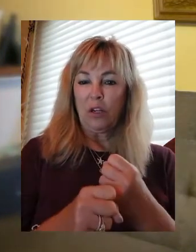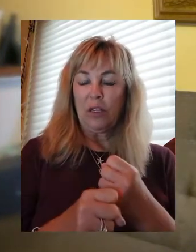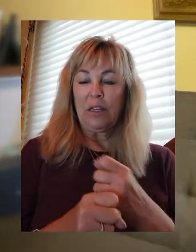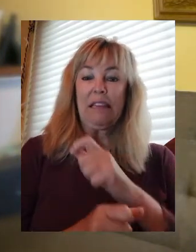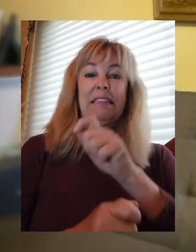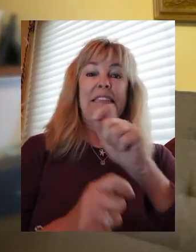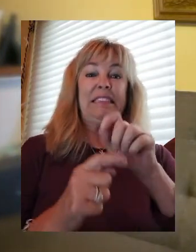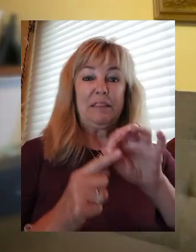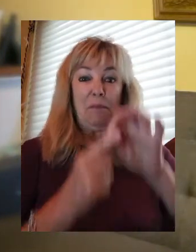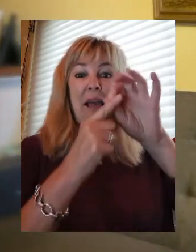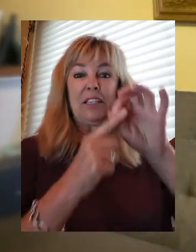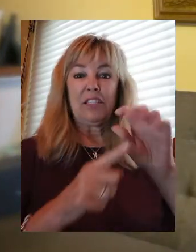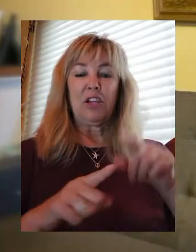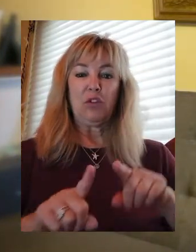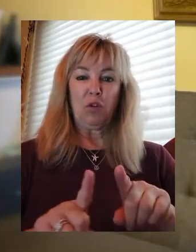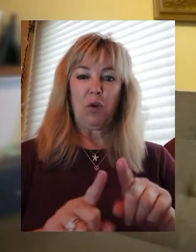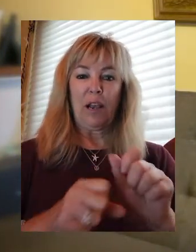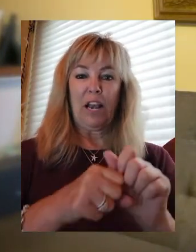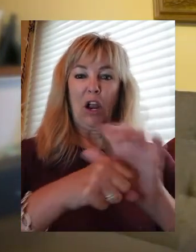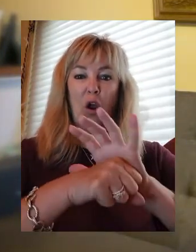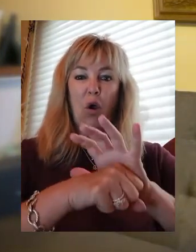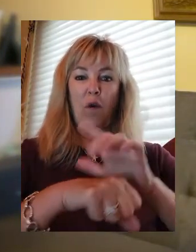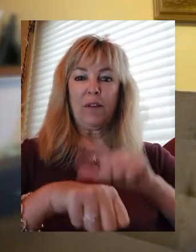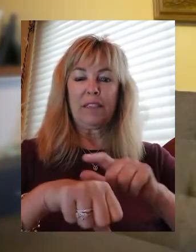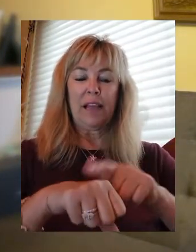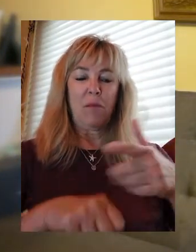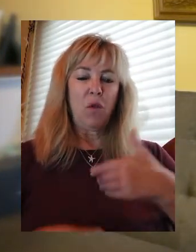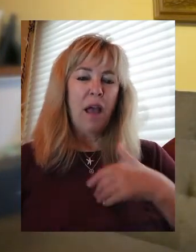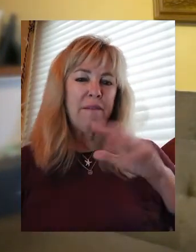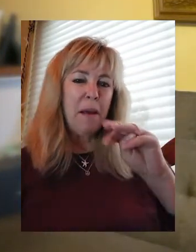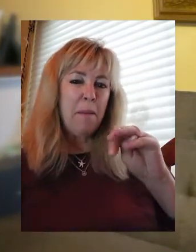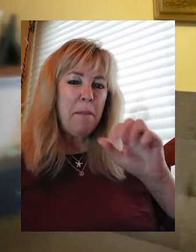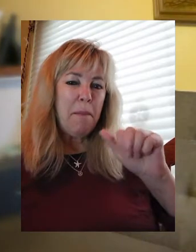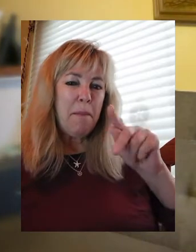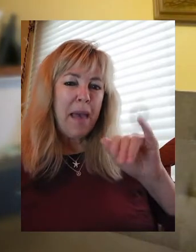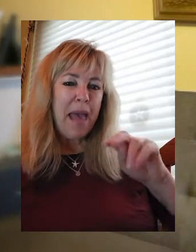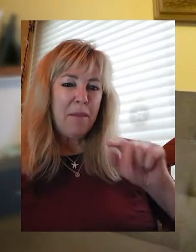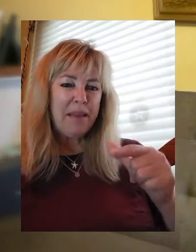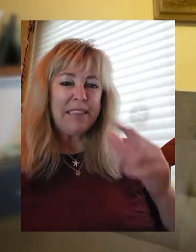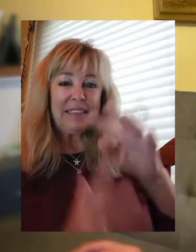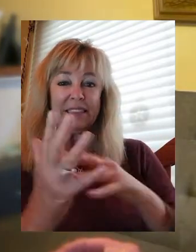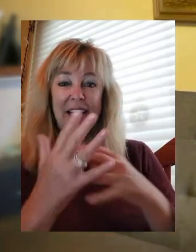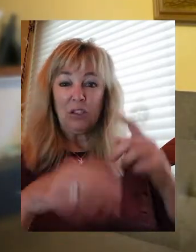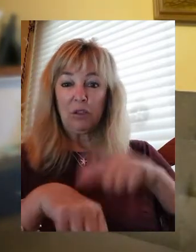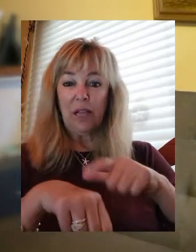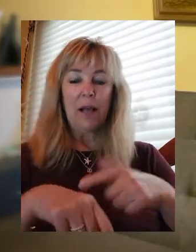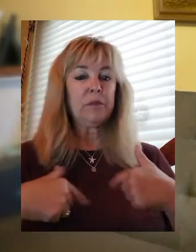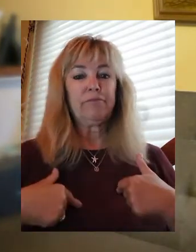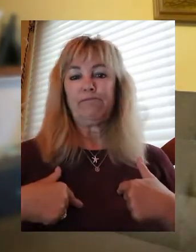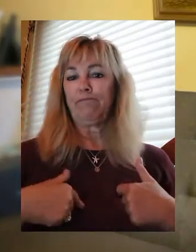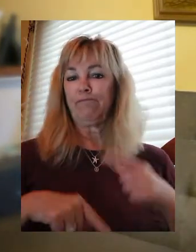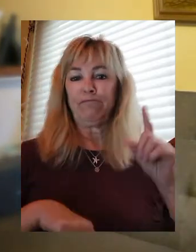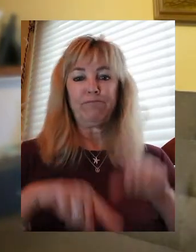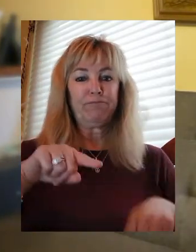Typically you get mapping at scheduled times. I was not able to do that. However, I was able to get